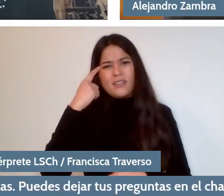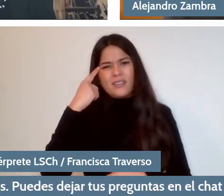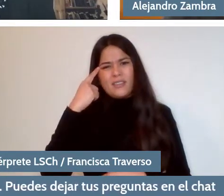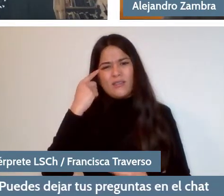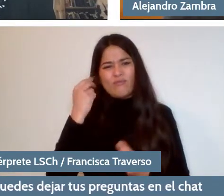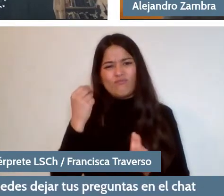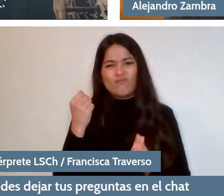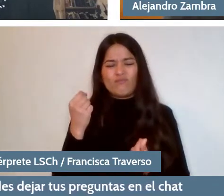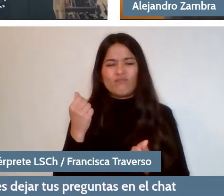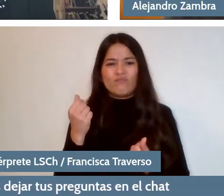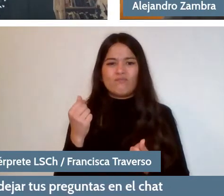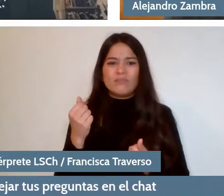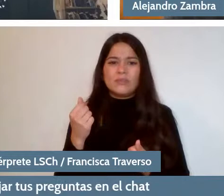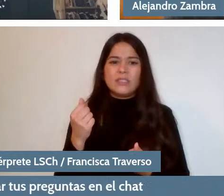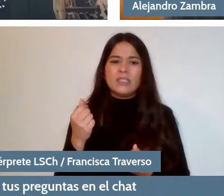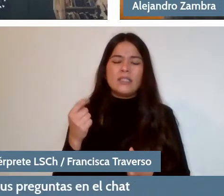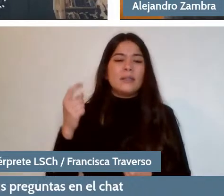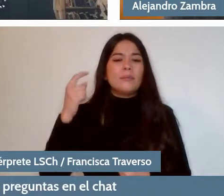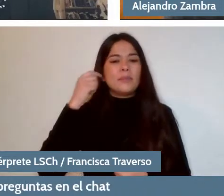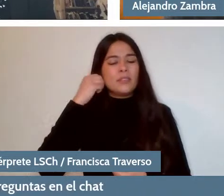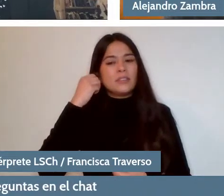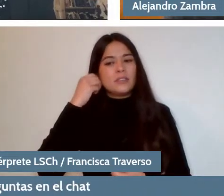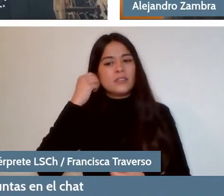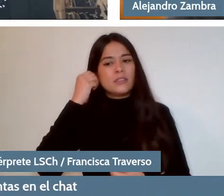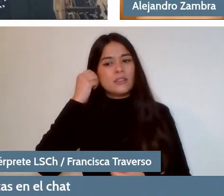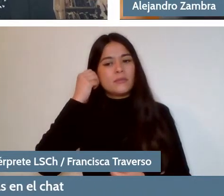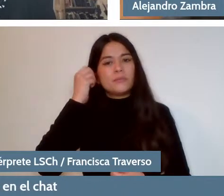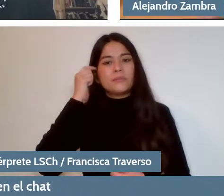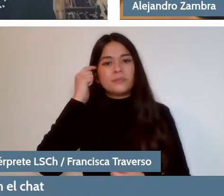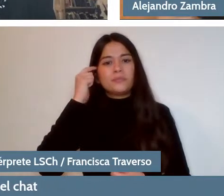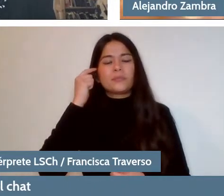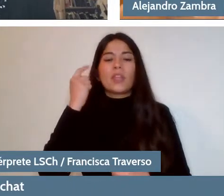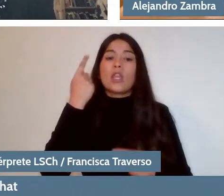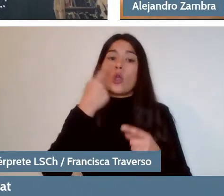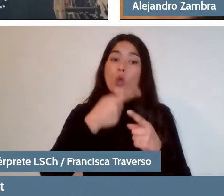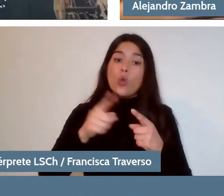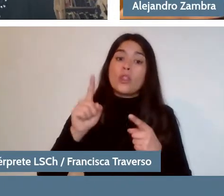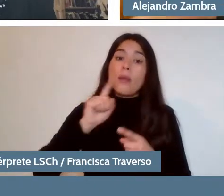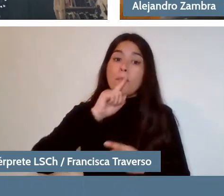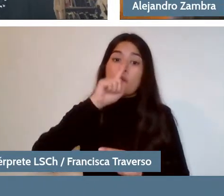to think about that and other questions as well. I mean, how...